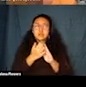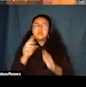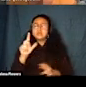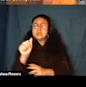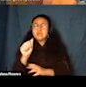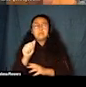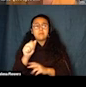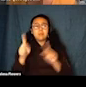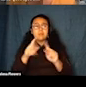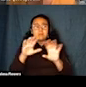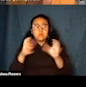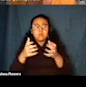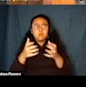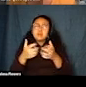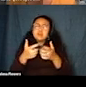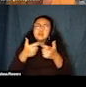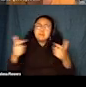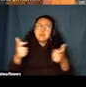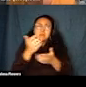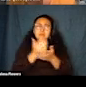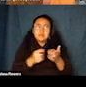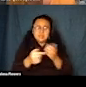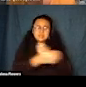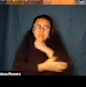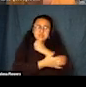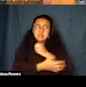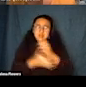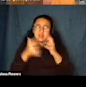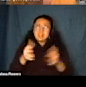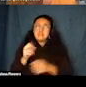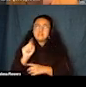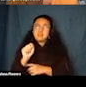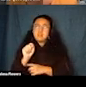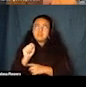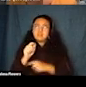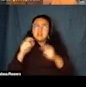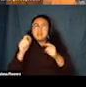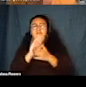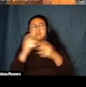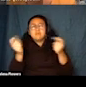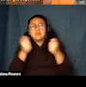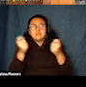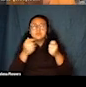this country that has been left out of film festivals, this is such a great opportunity to suddenly expand your audience.